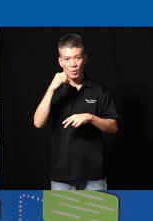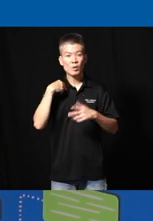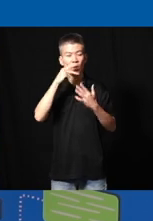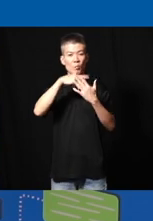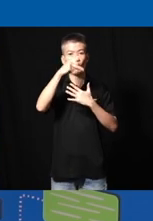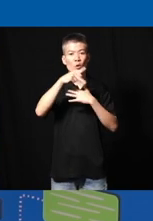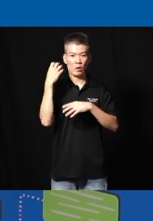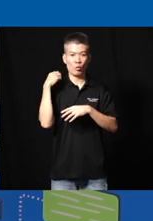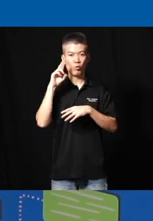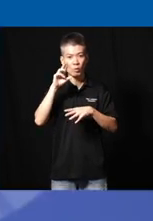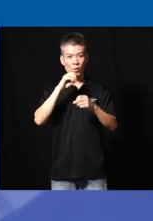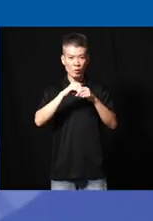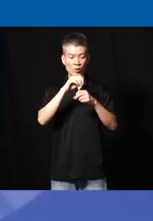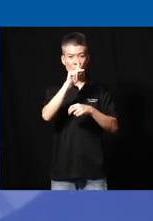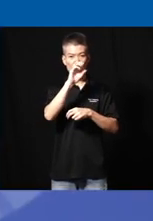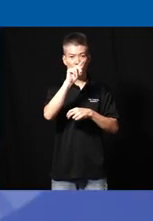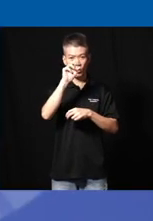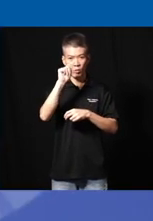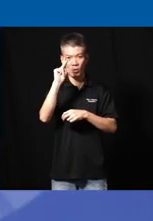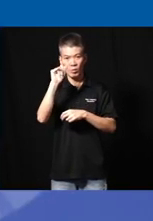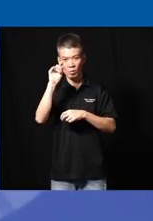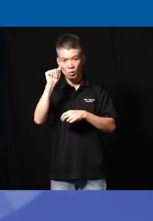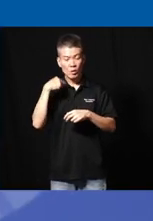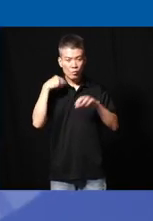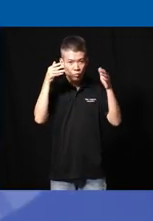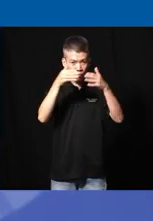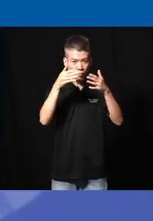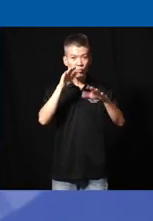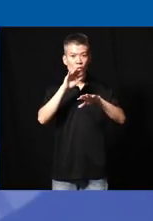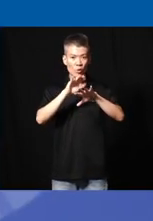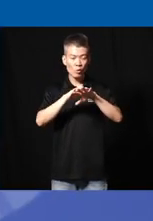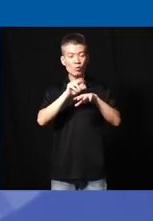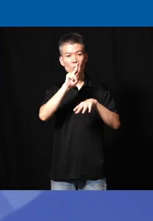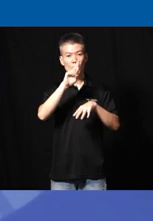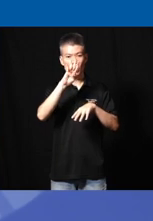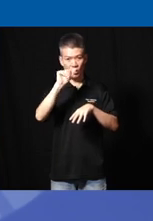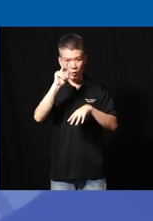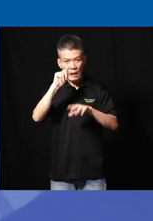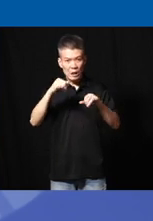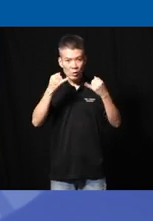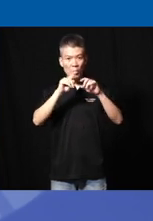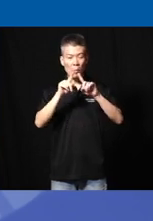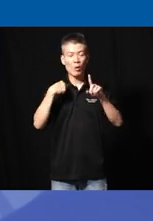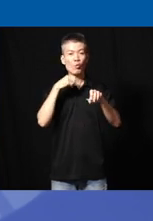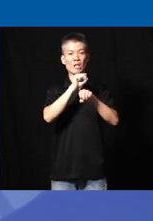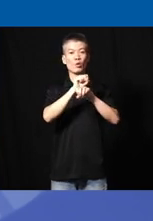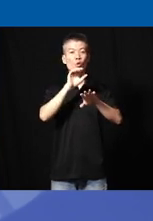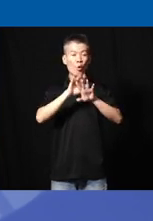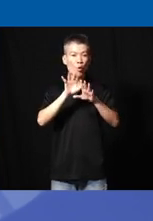officer in kakita our focus is actually on Urban issue but we are also working on inclusivity